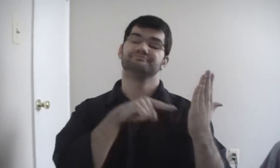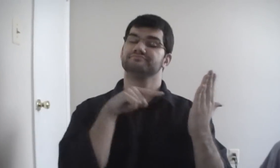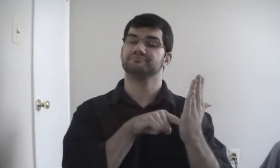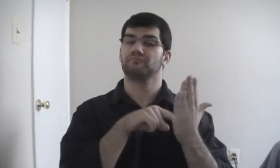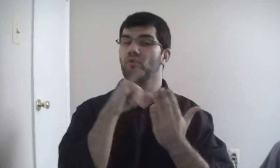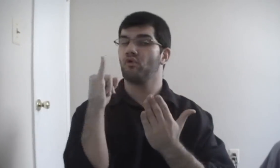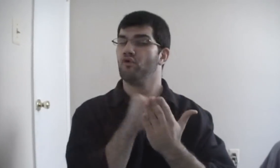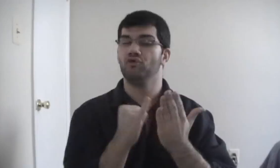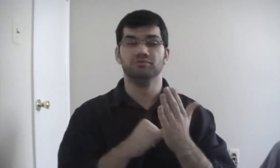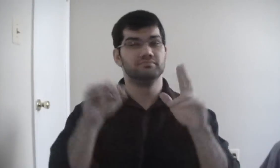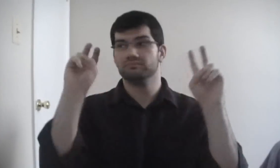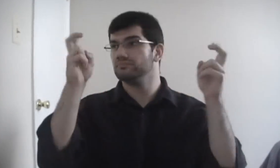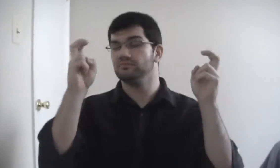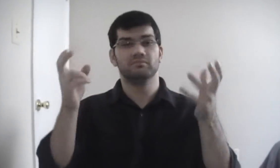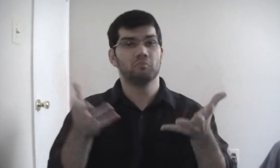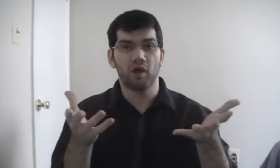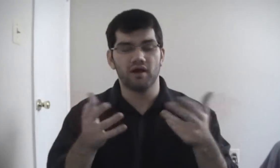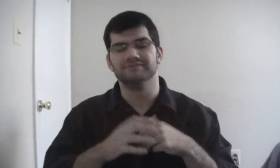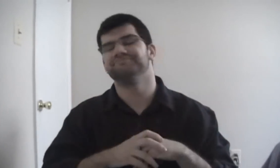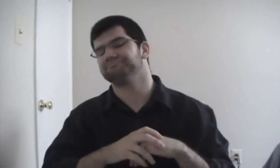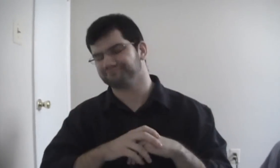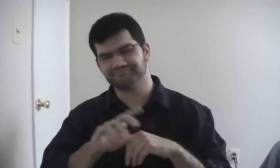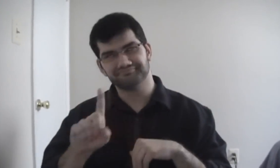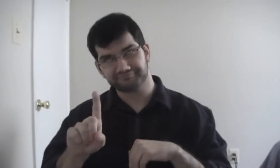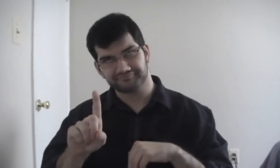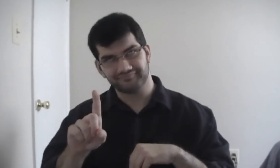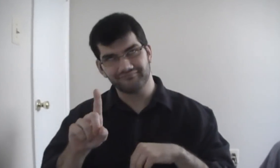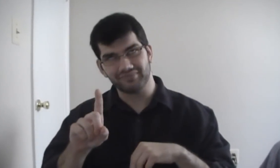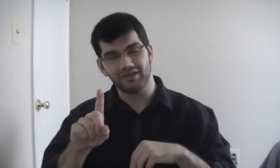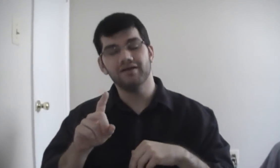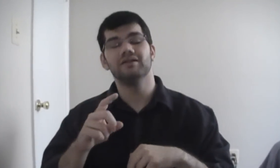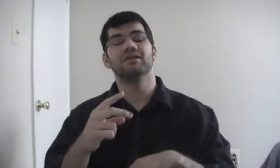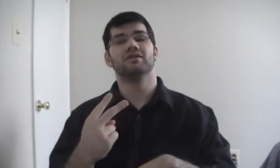The title of this artwork is